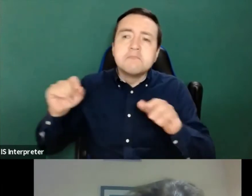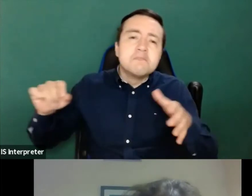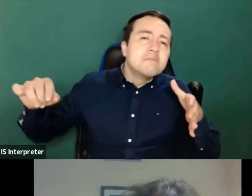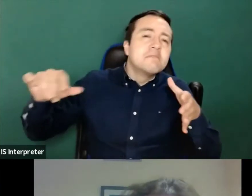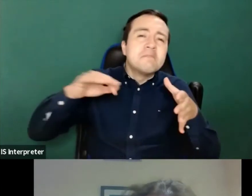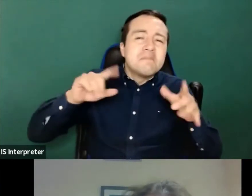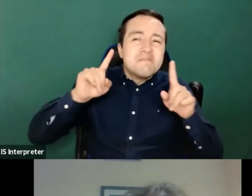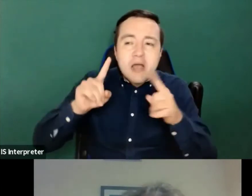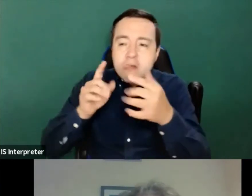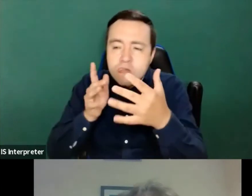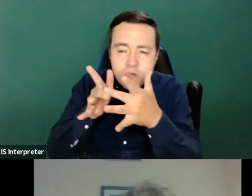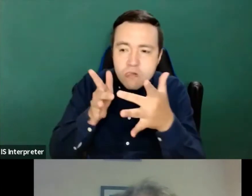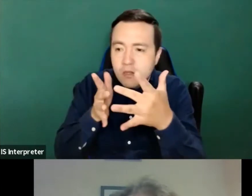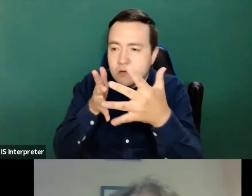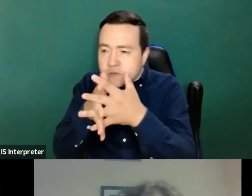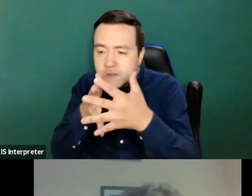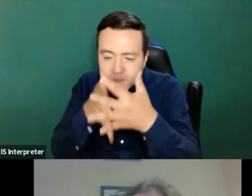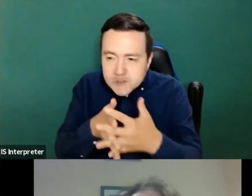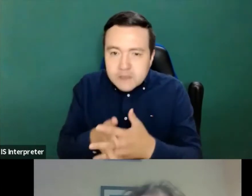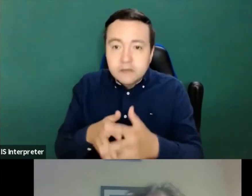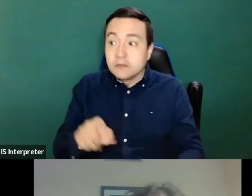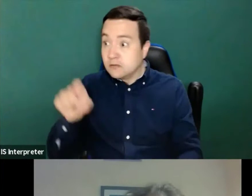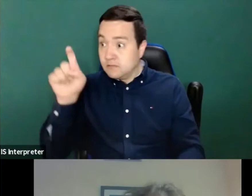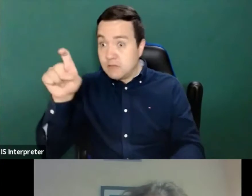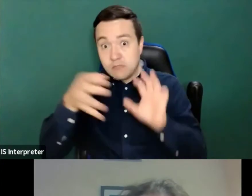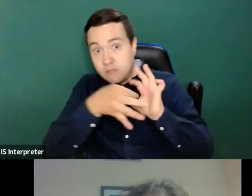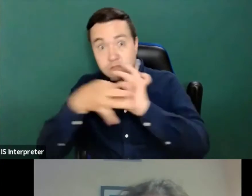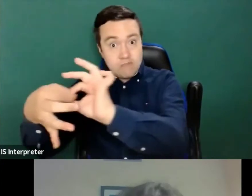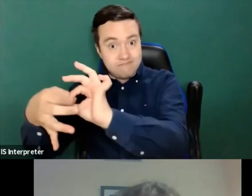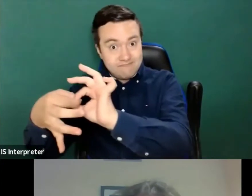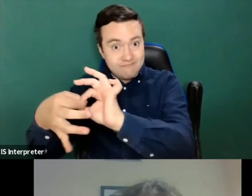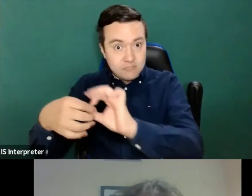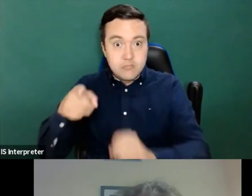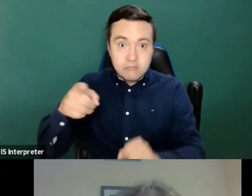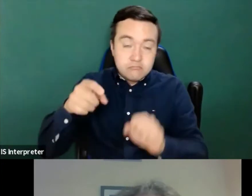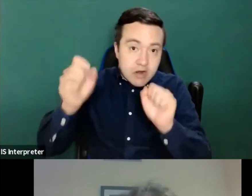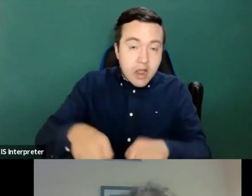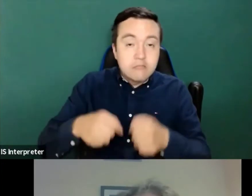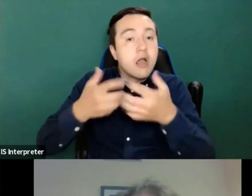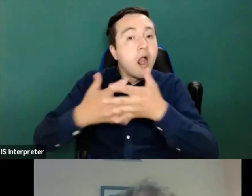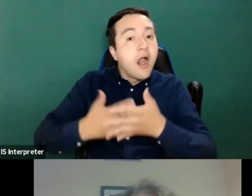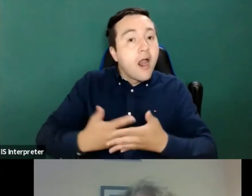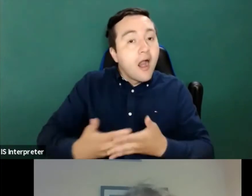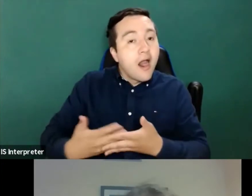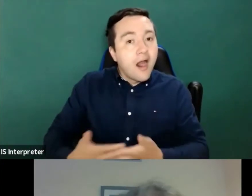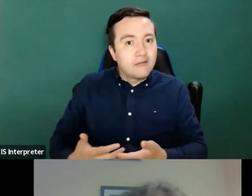page. And there are links that are not associated with a logical text. In any case, they can be followed.